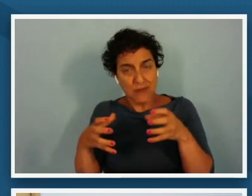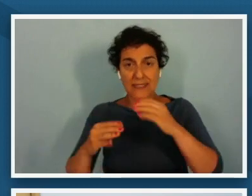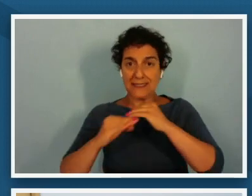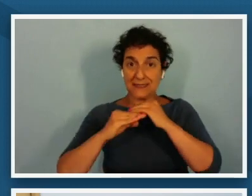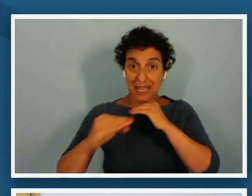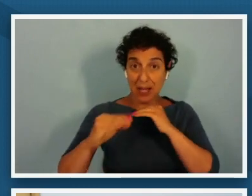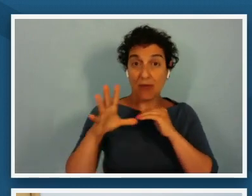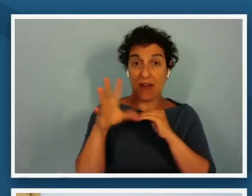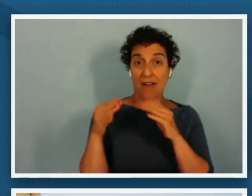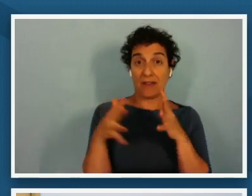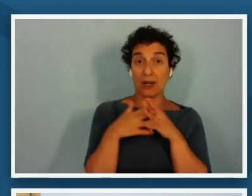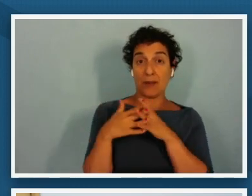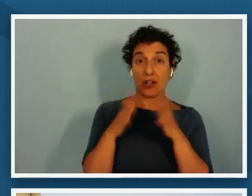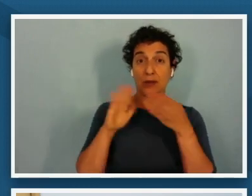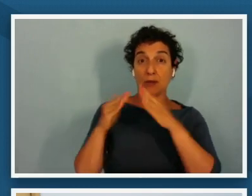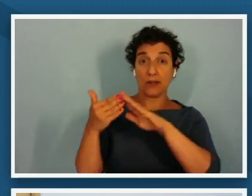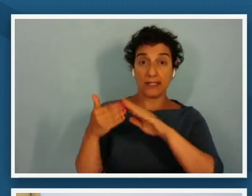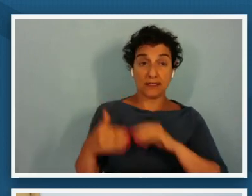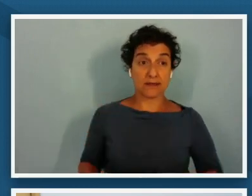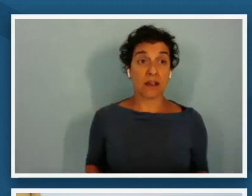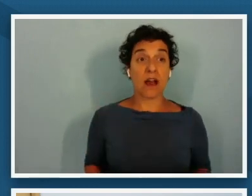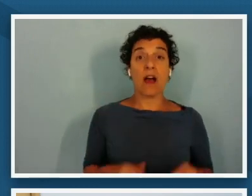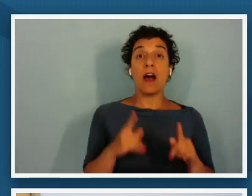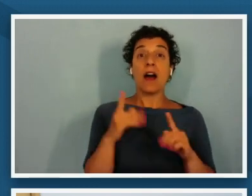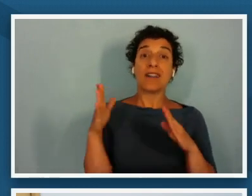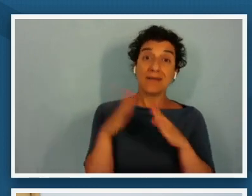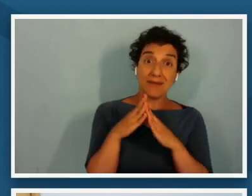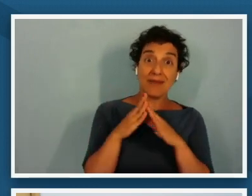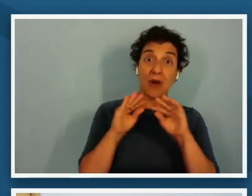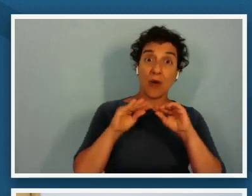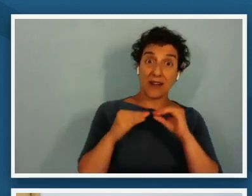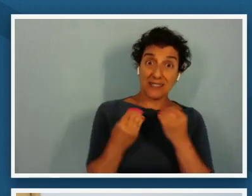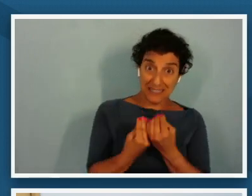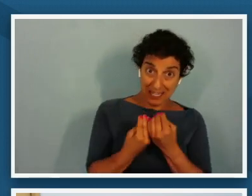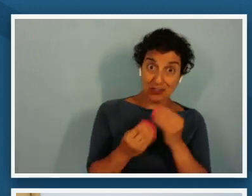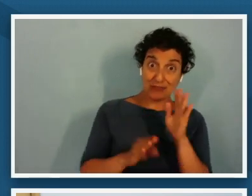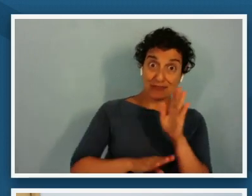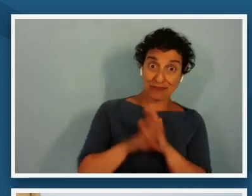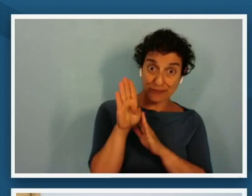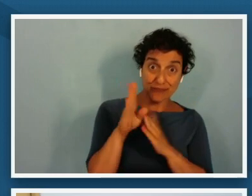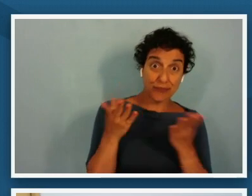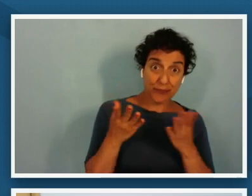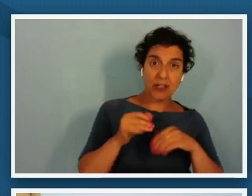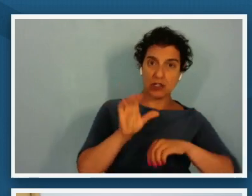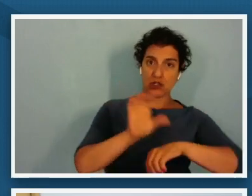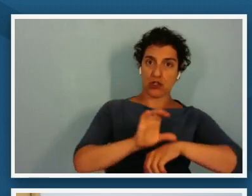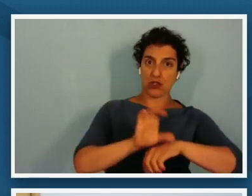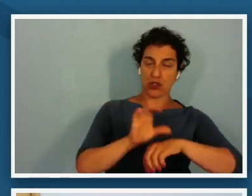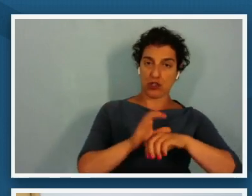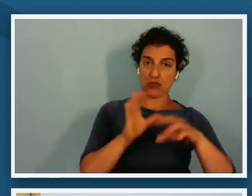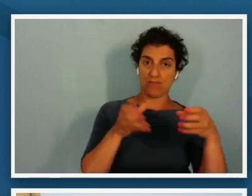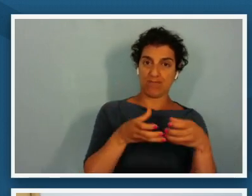one of the most important organizations to flourish would be the church